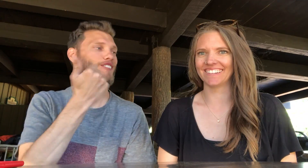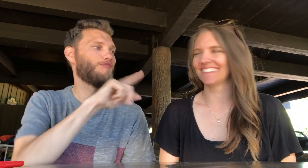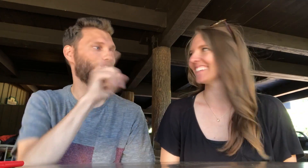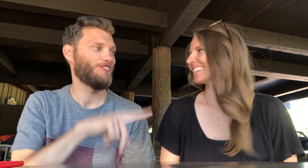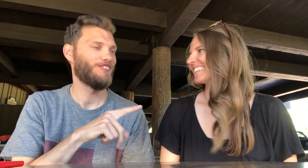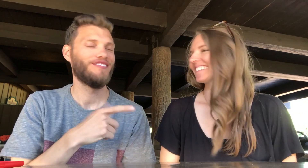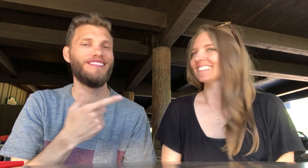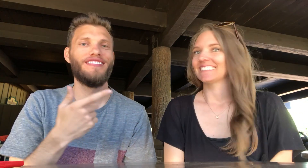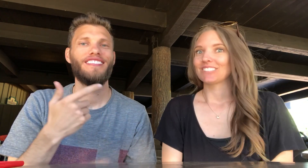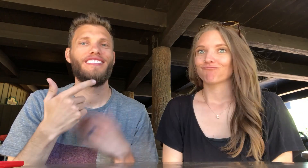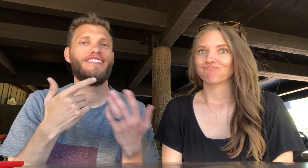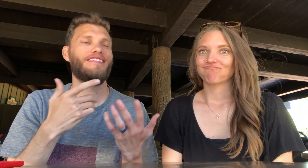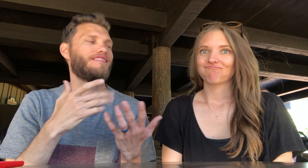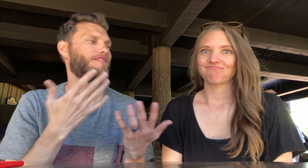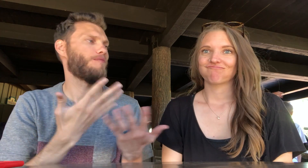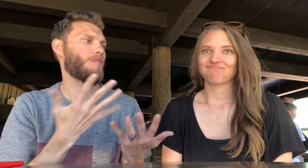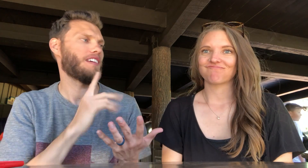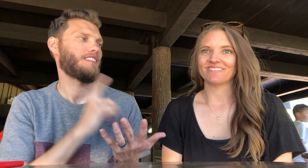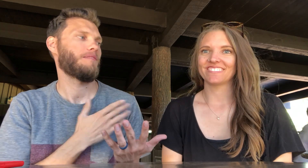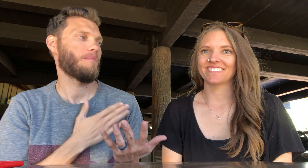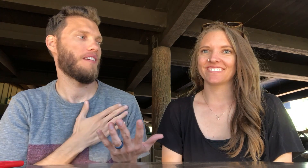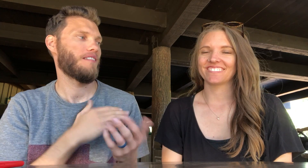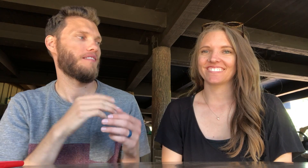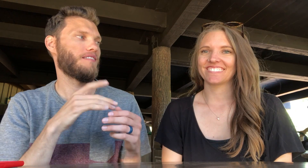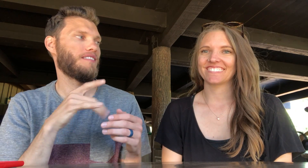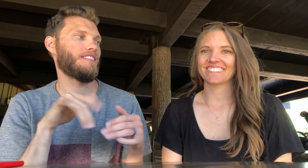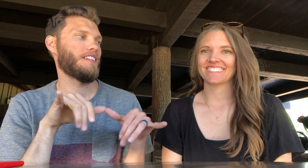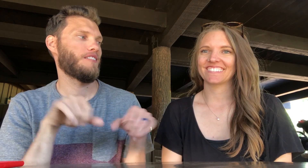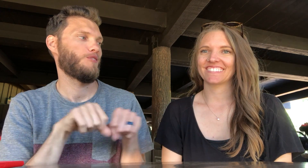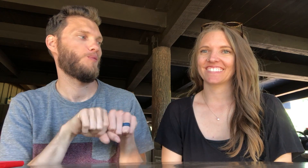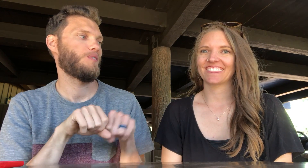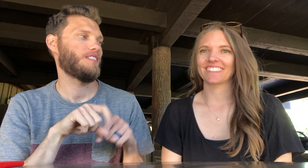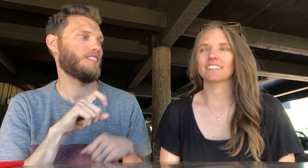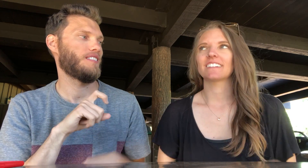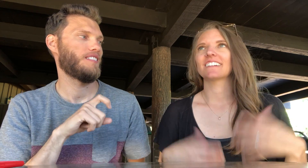Ok, I have a question for you. What is my shoe size?